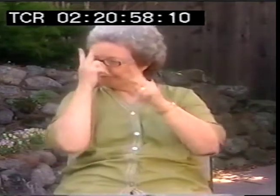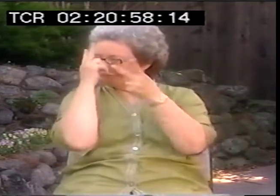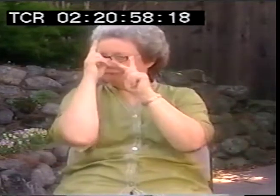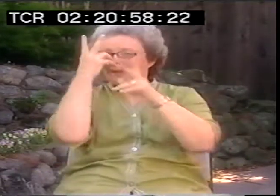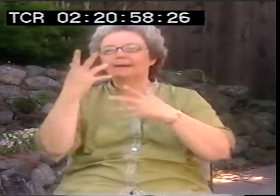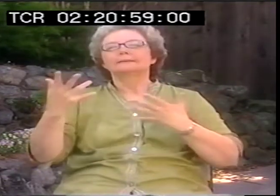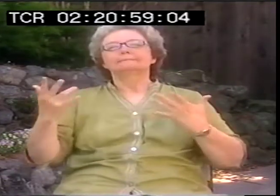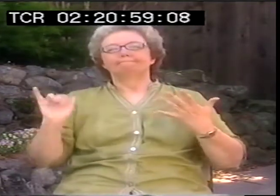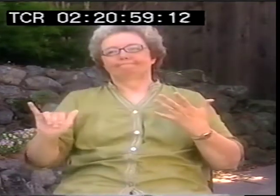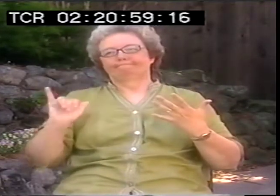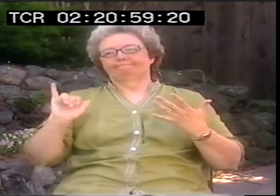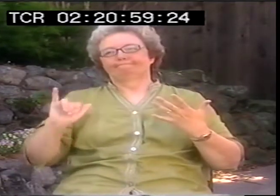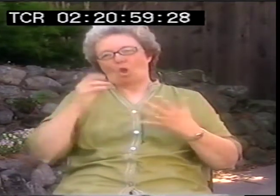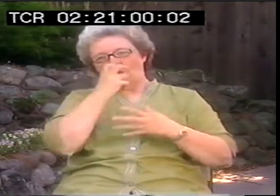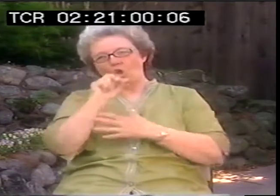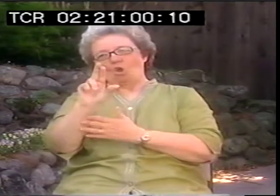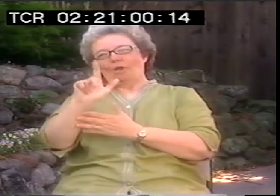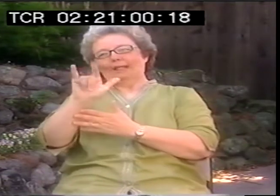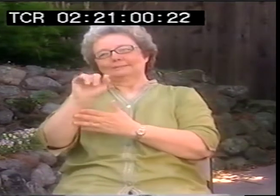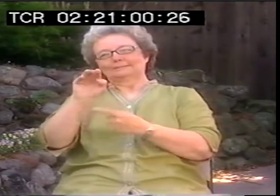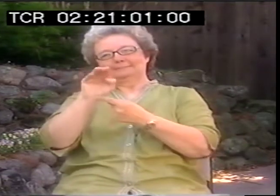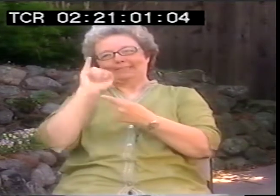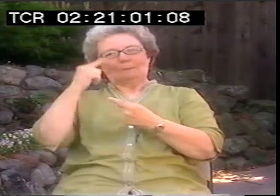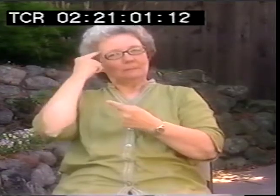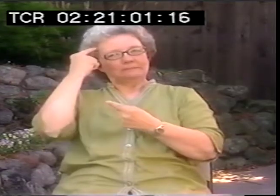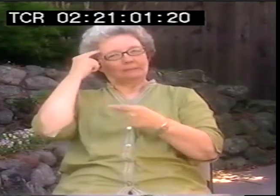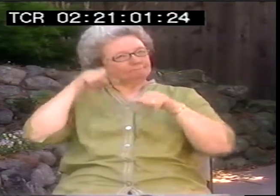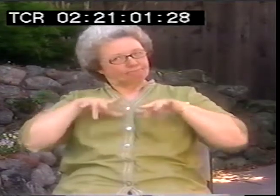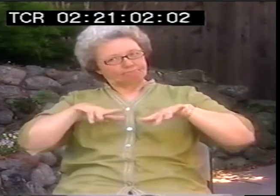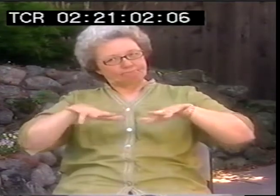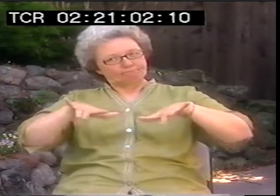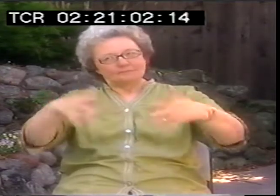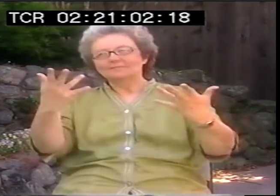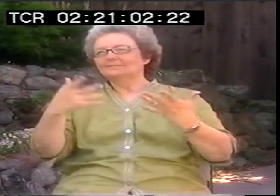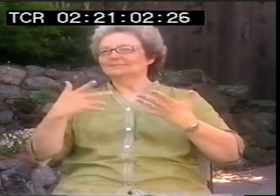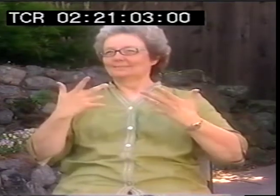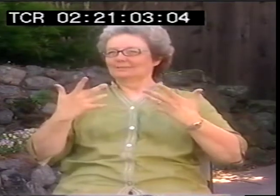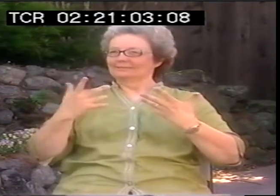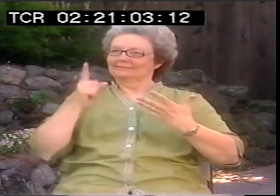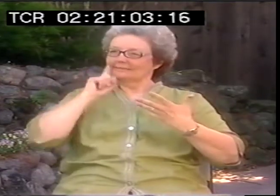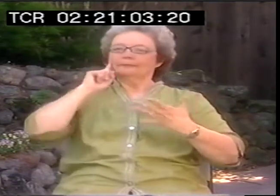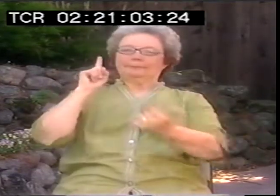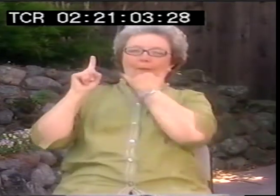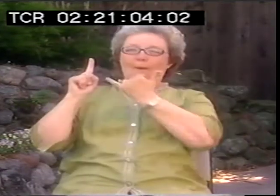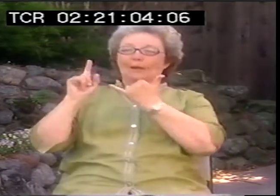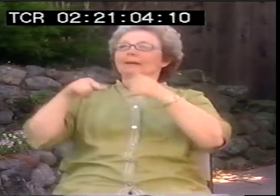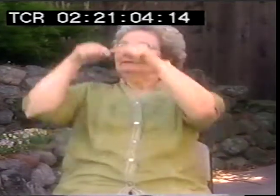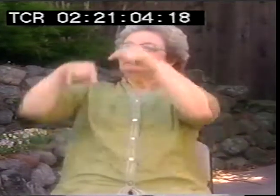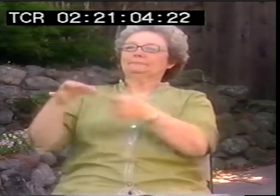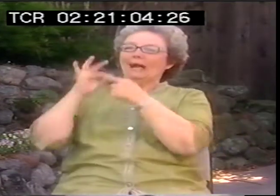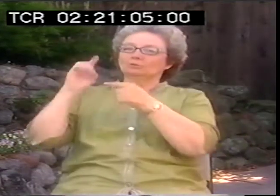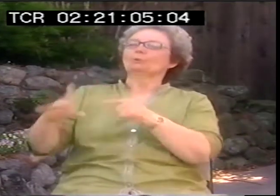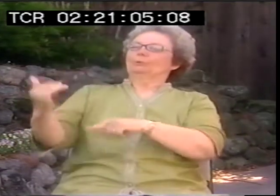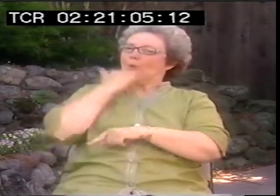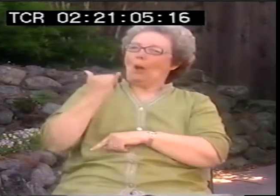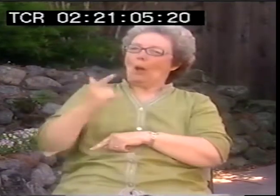It's not like we're stealing your deaf children. You can't have them. That's not what anybody meant to say. There were all these misunderstandings about it.